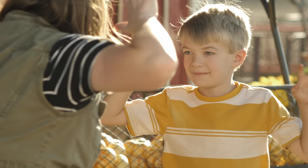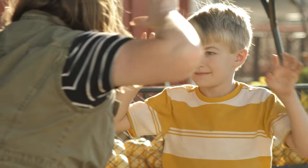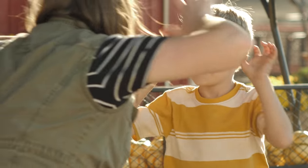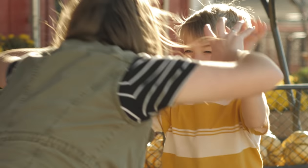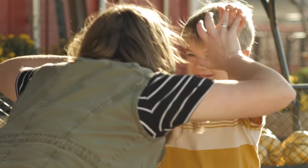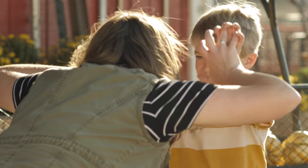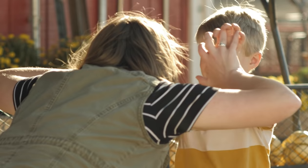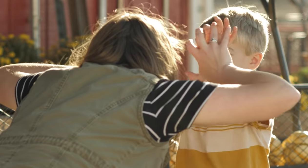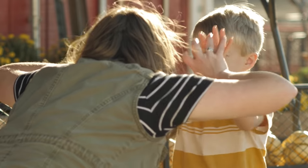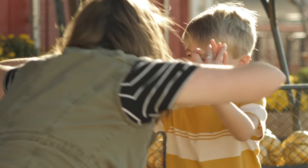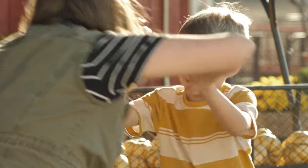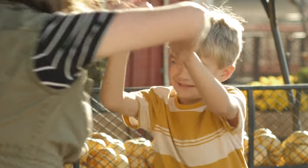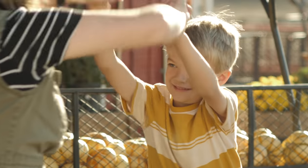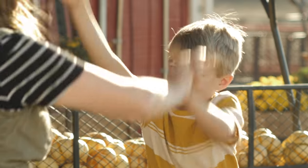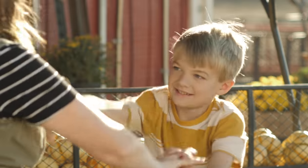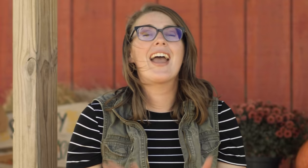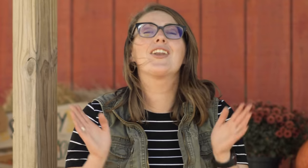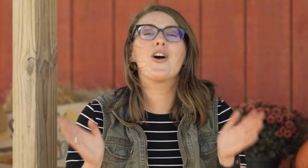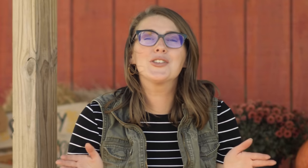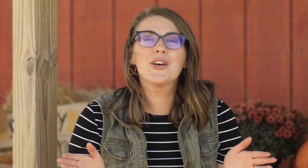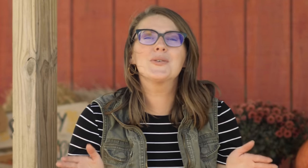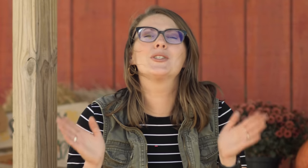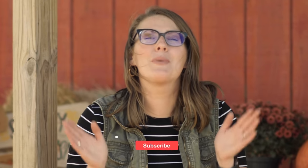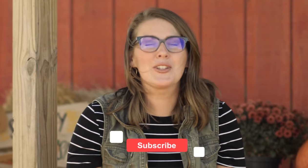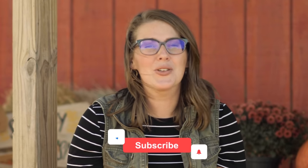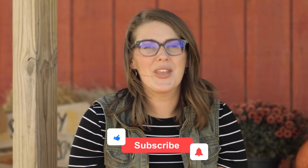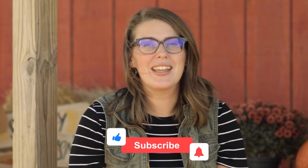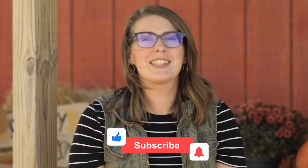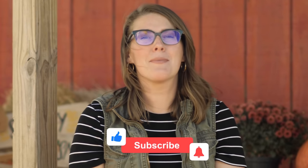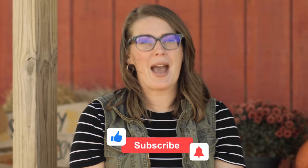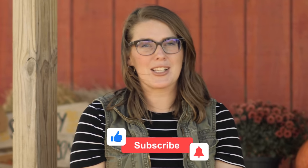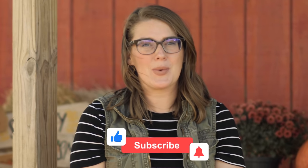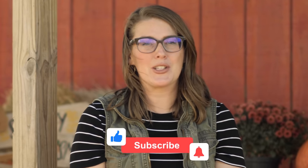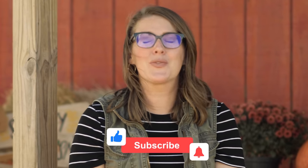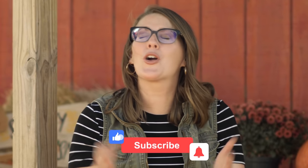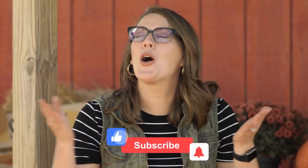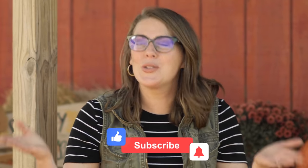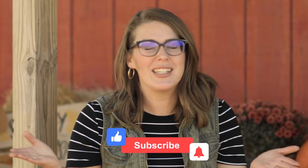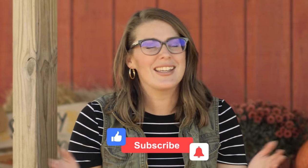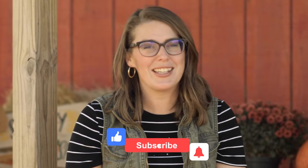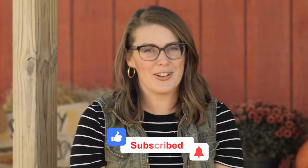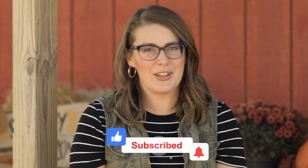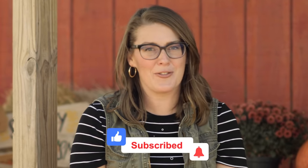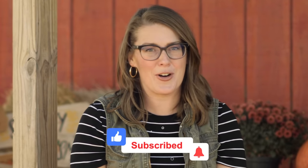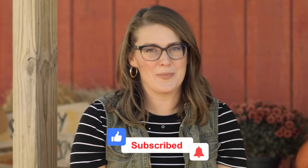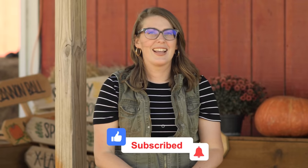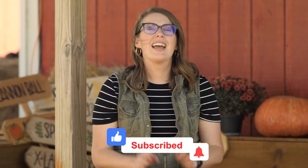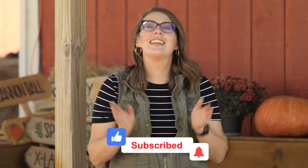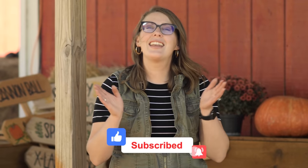25 Halloween signs, and also special thanks to Maxwells for hosting us here at their farm.